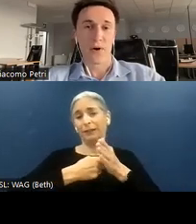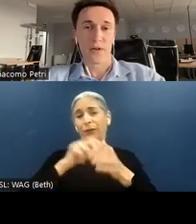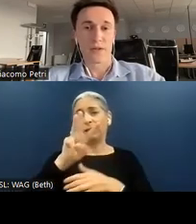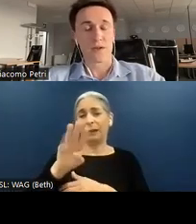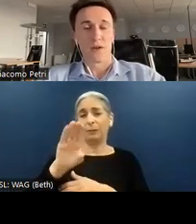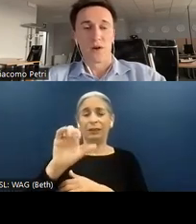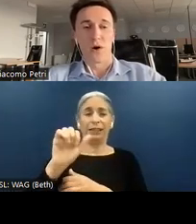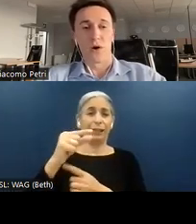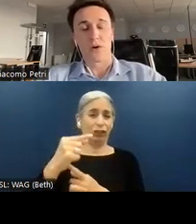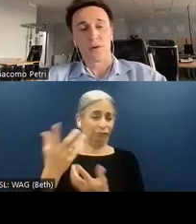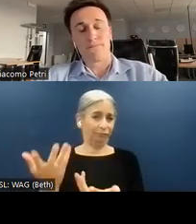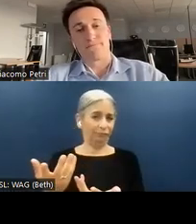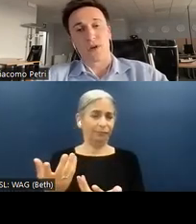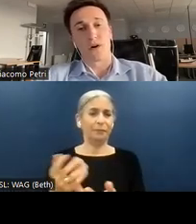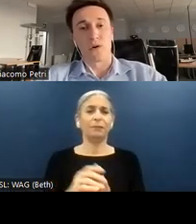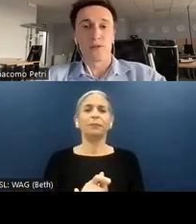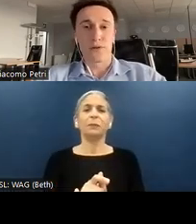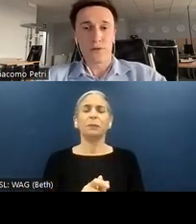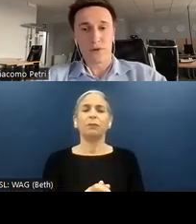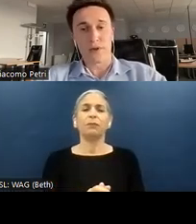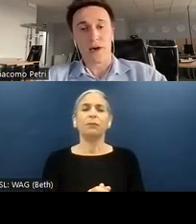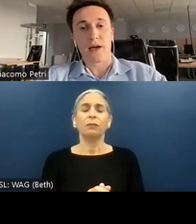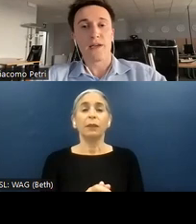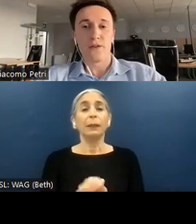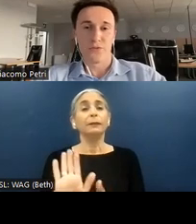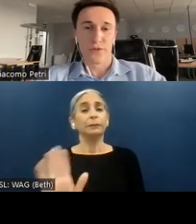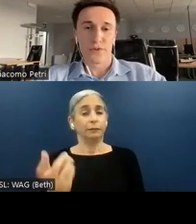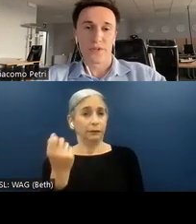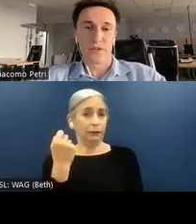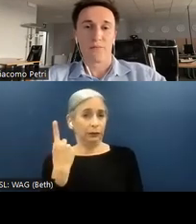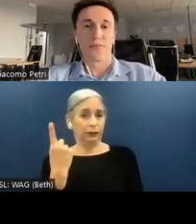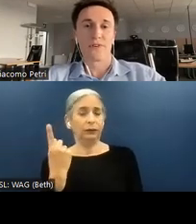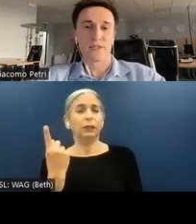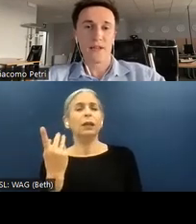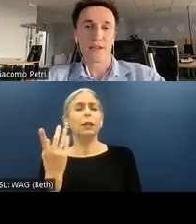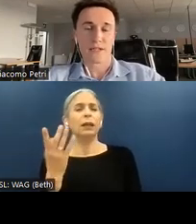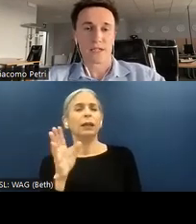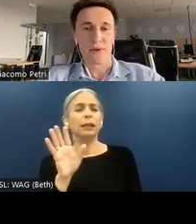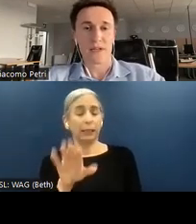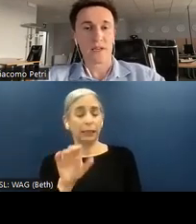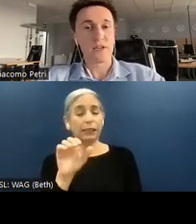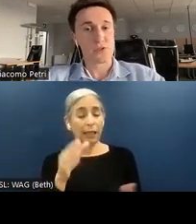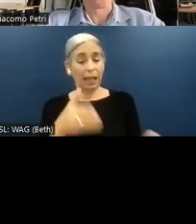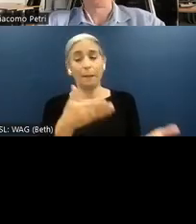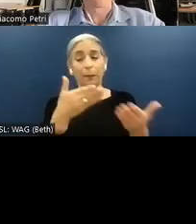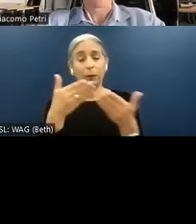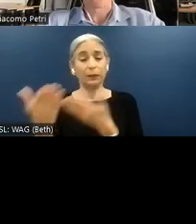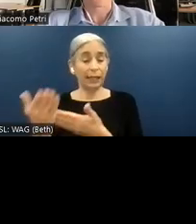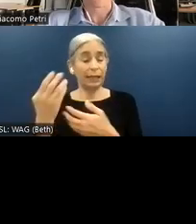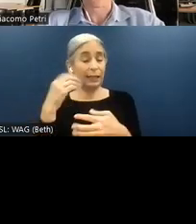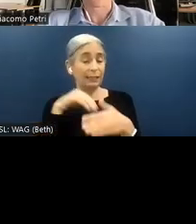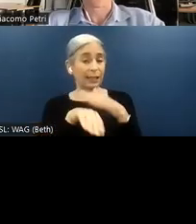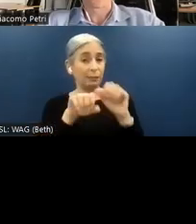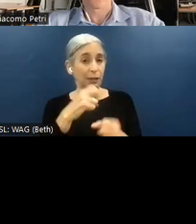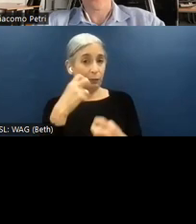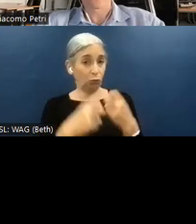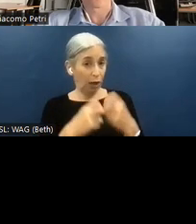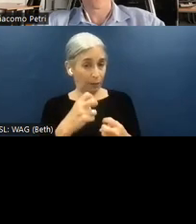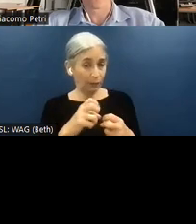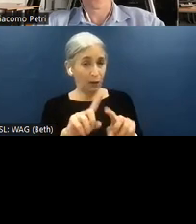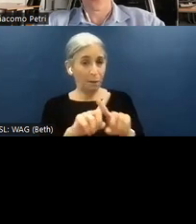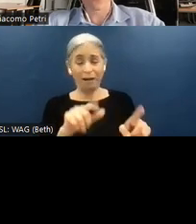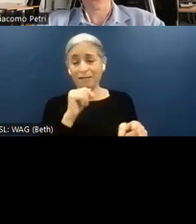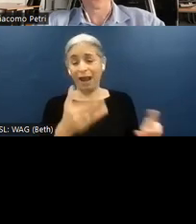an in-use audit can present accessibility issues, it might not provide explicit solutions